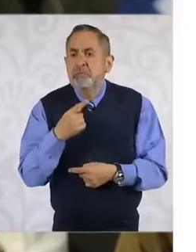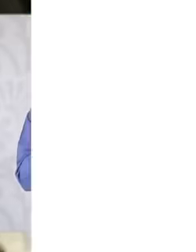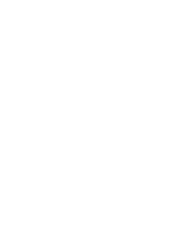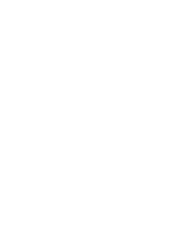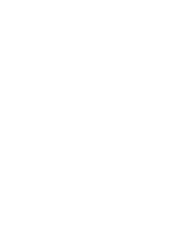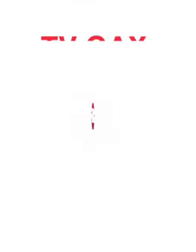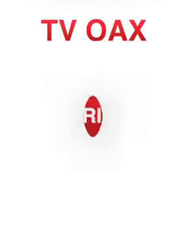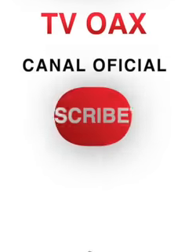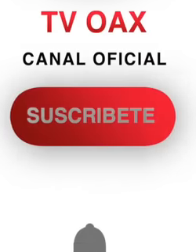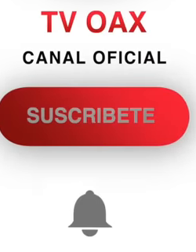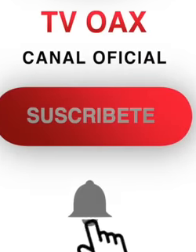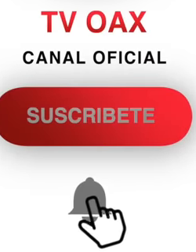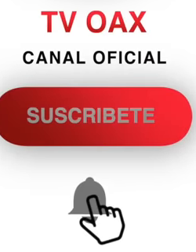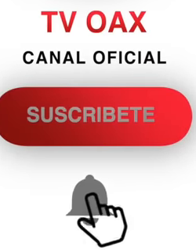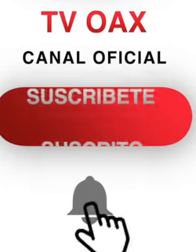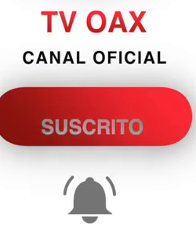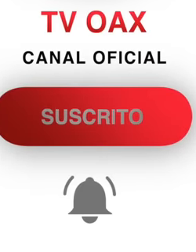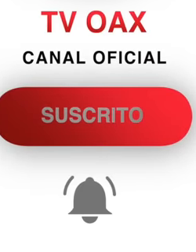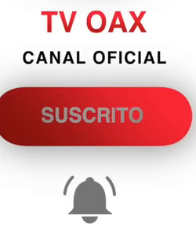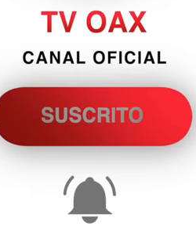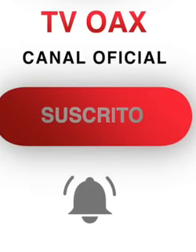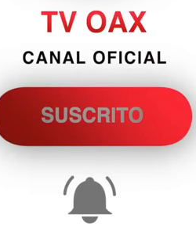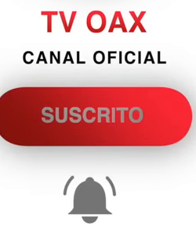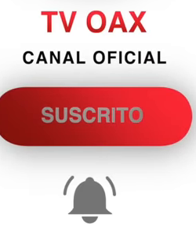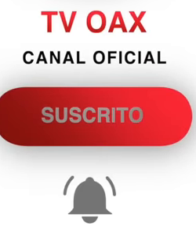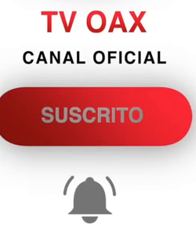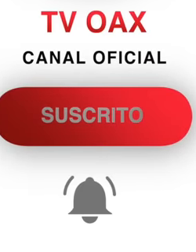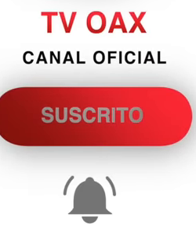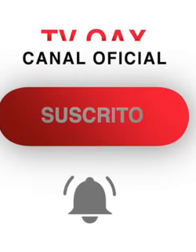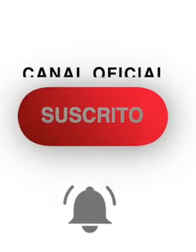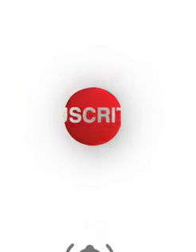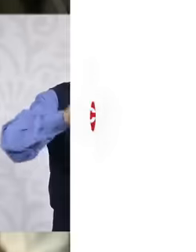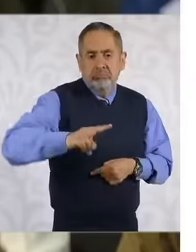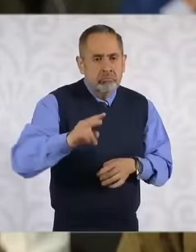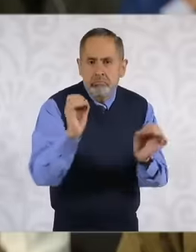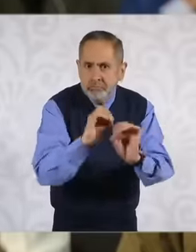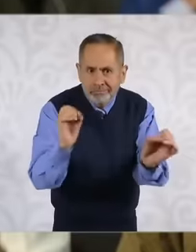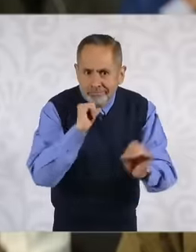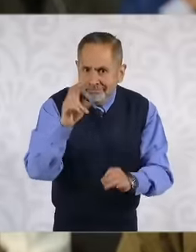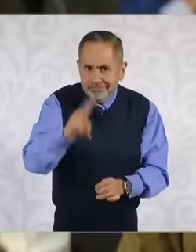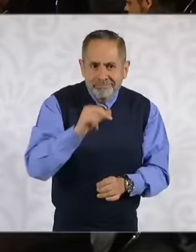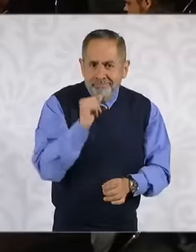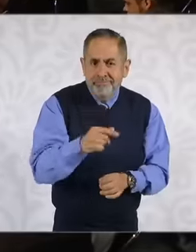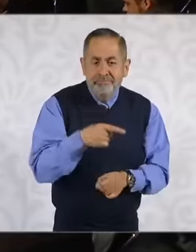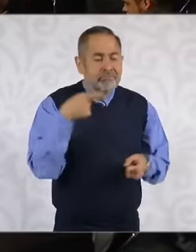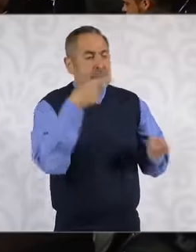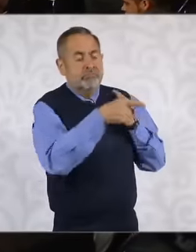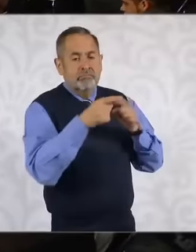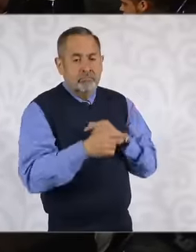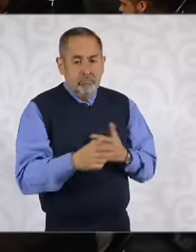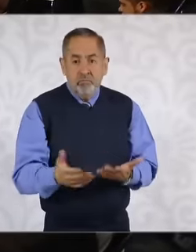rape and then when they determine for rape first and when they determine that